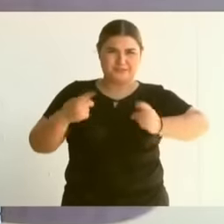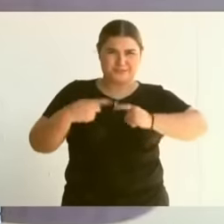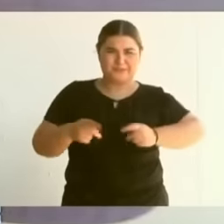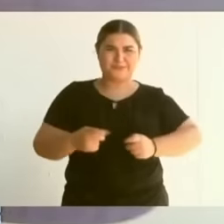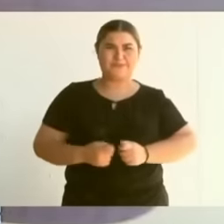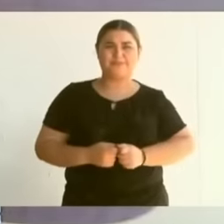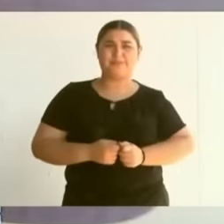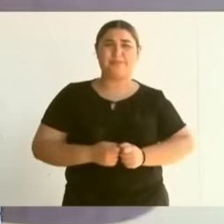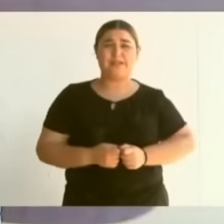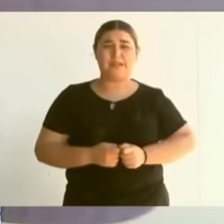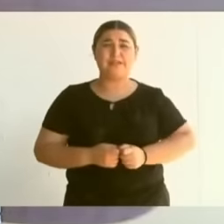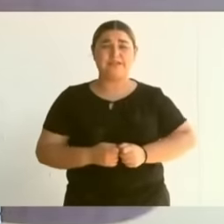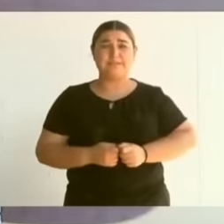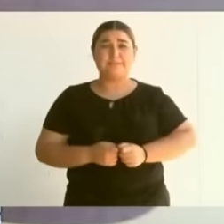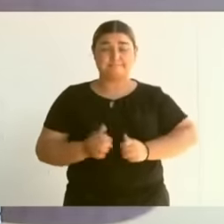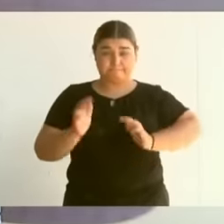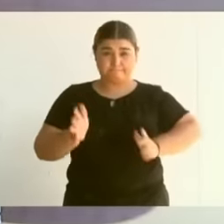was achieved